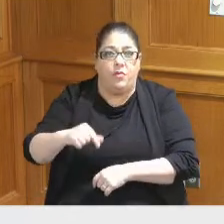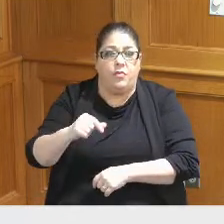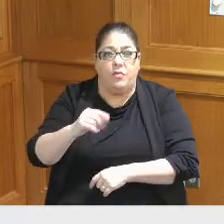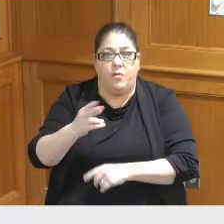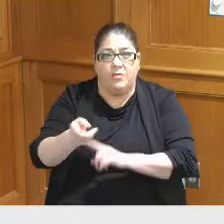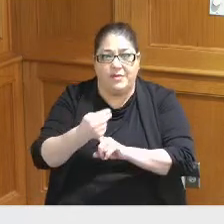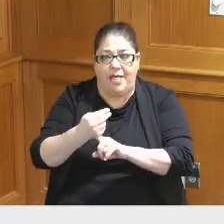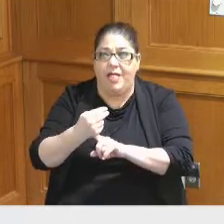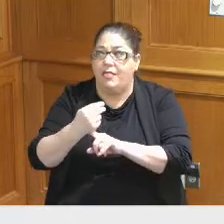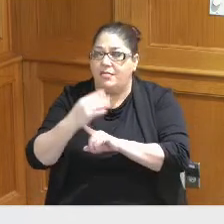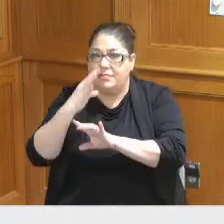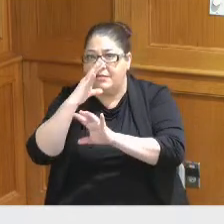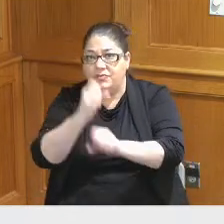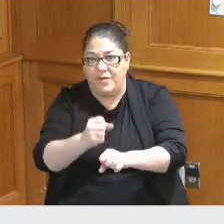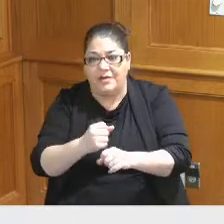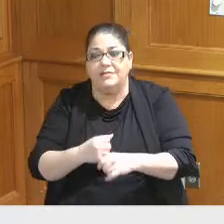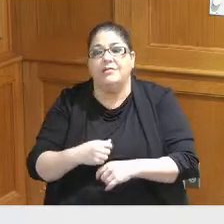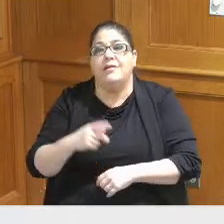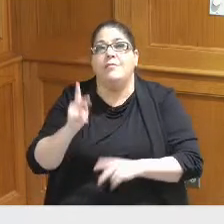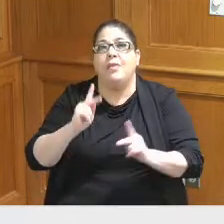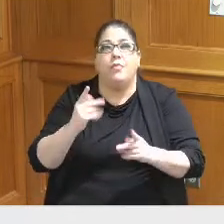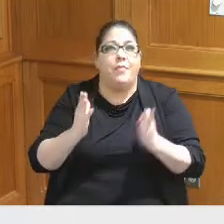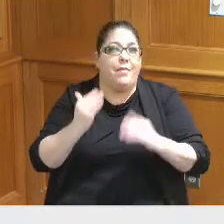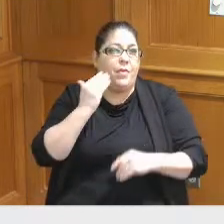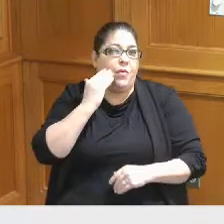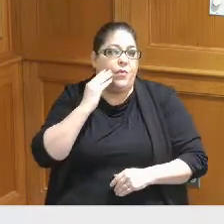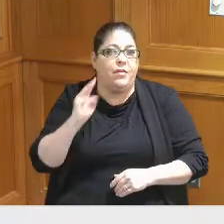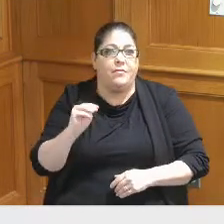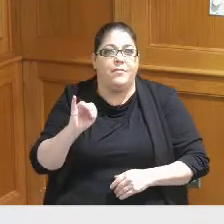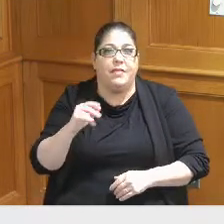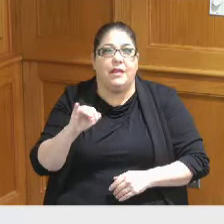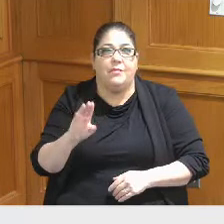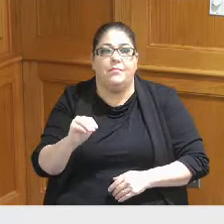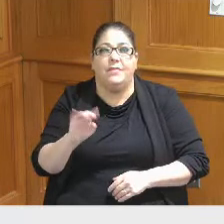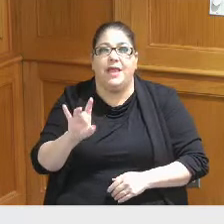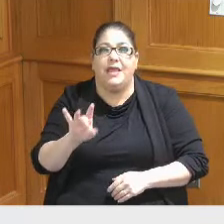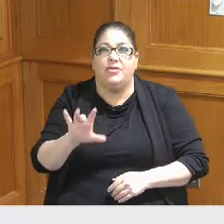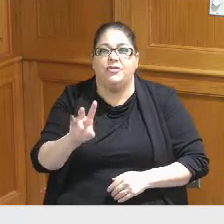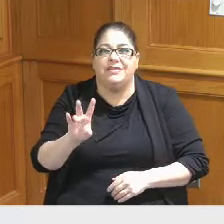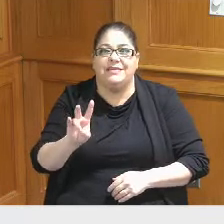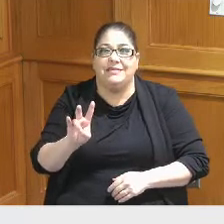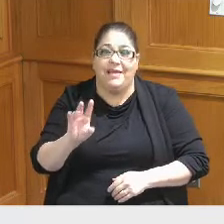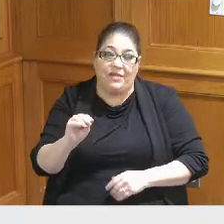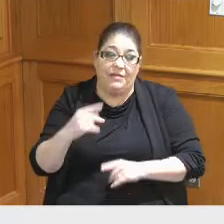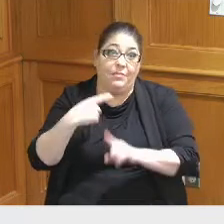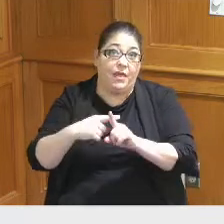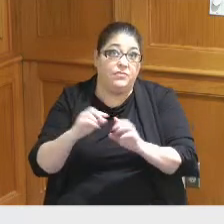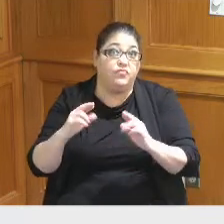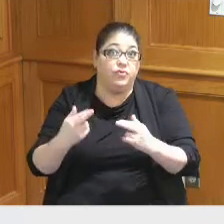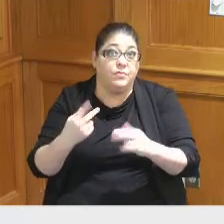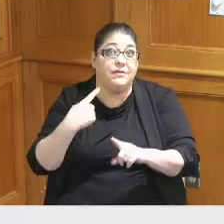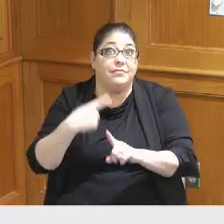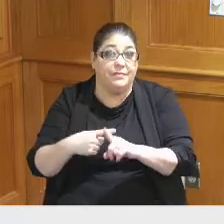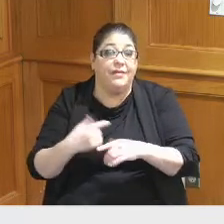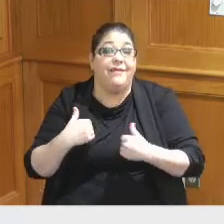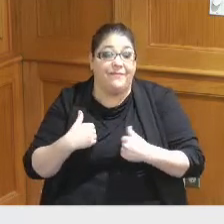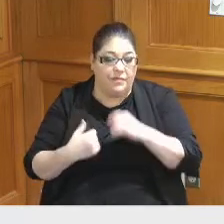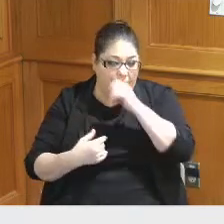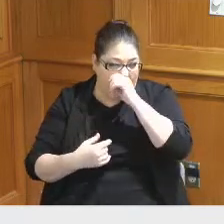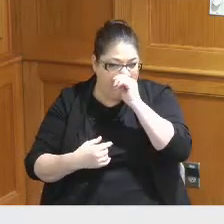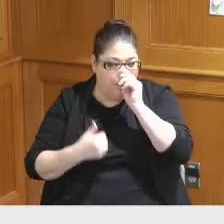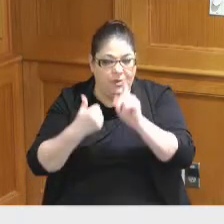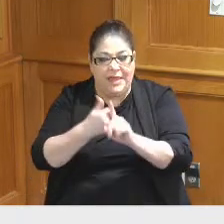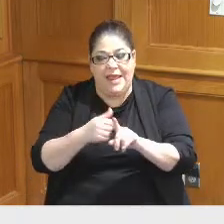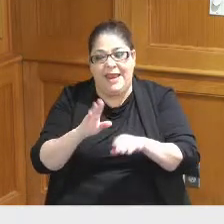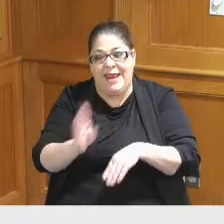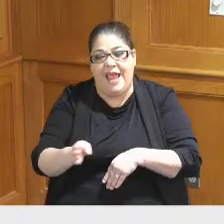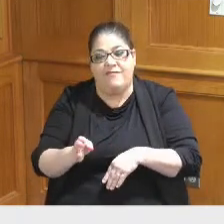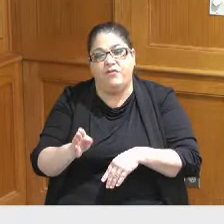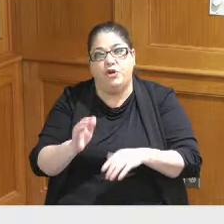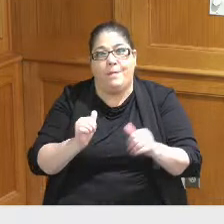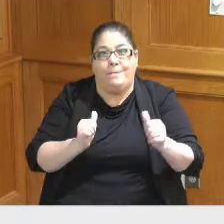Millennium as folks may be aware did have 870 plus rooms but never behaved or never performed in fact